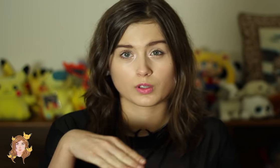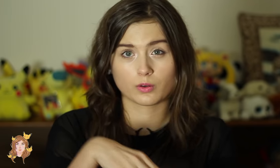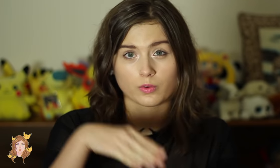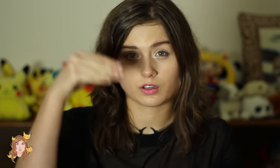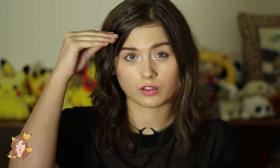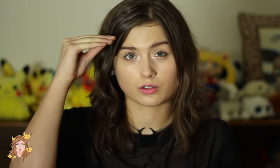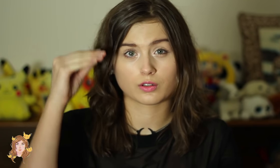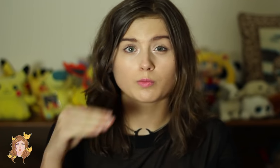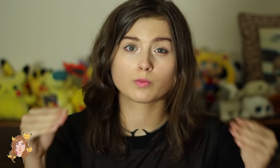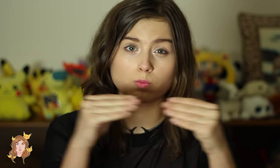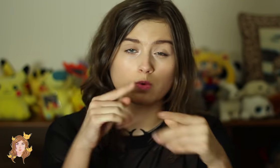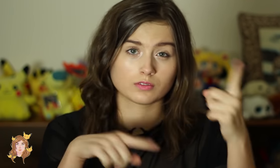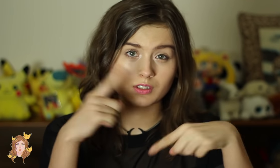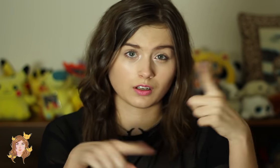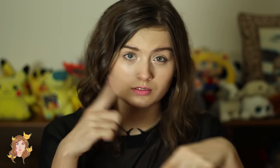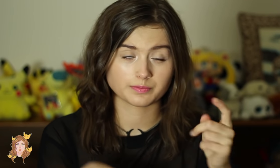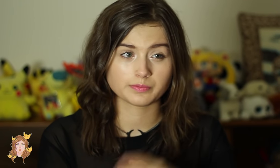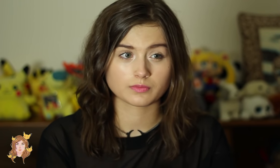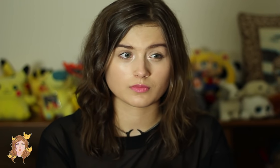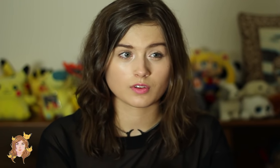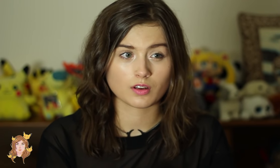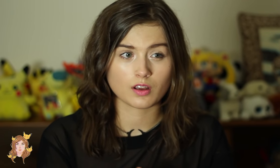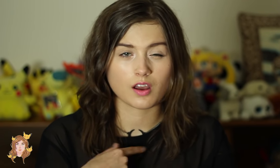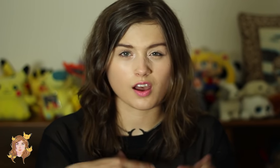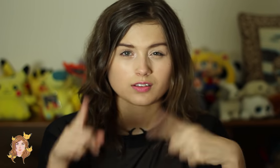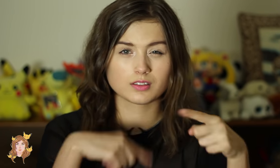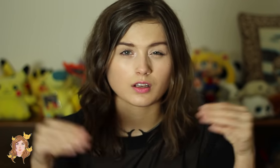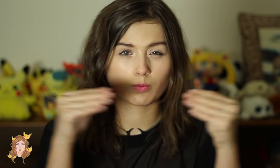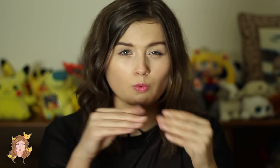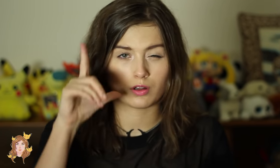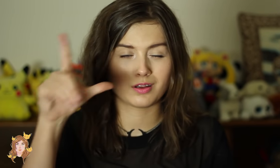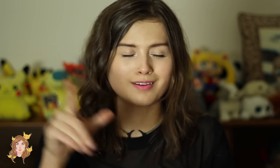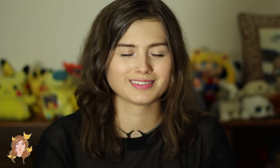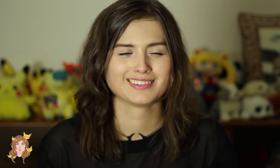When I learn more, I'll sign more later.